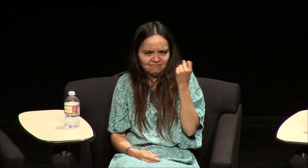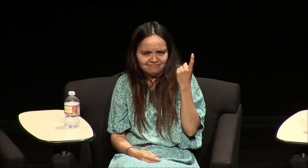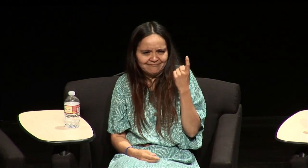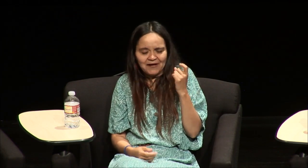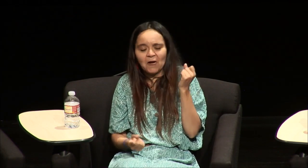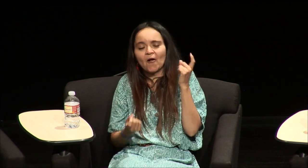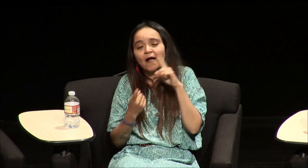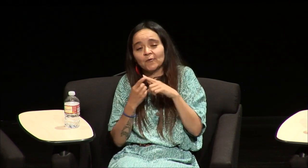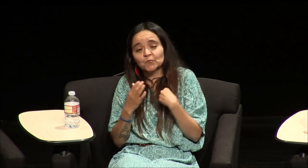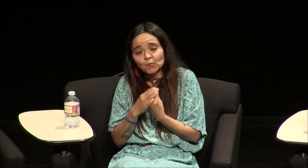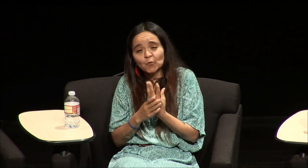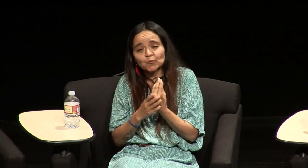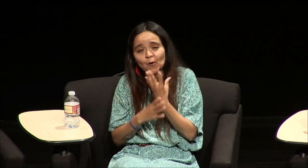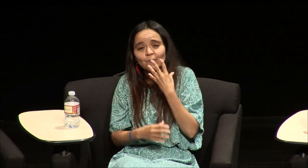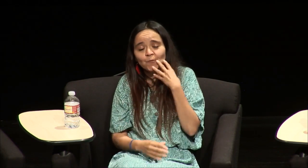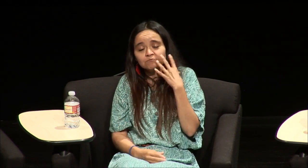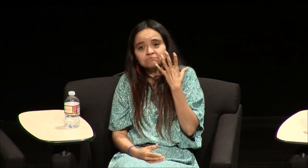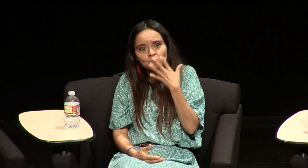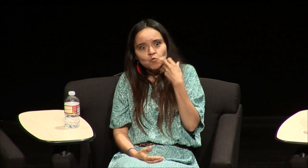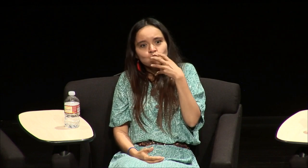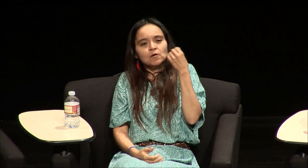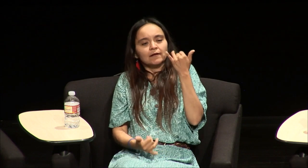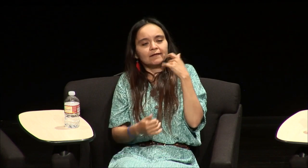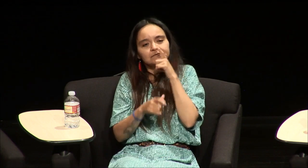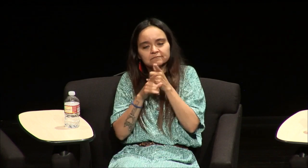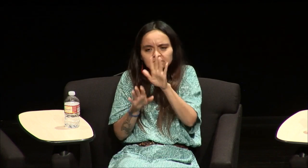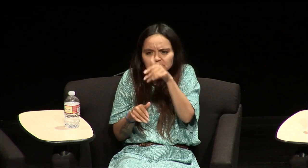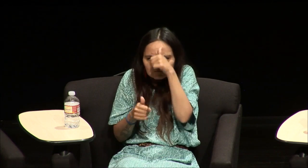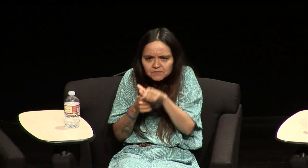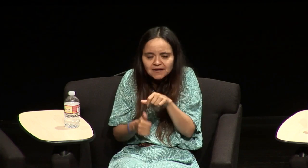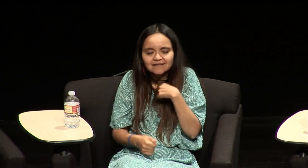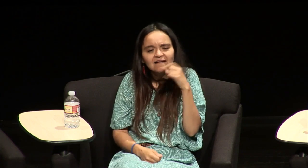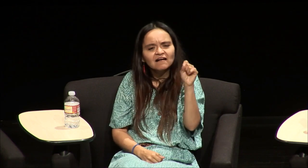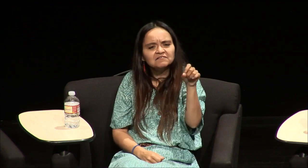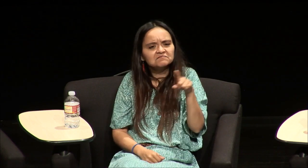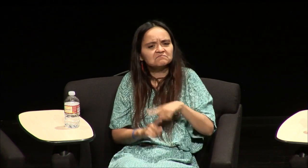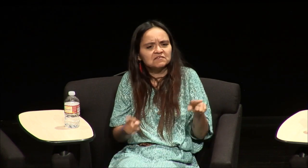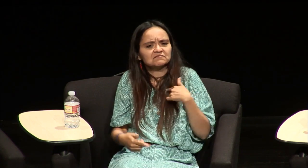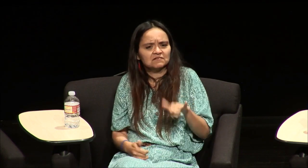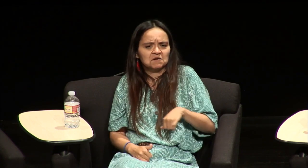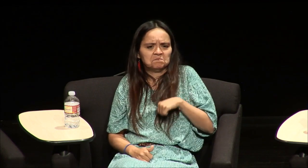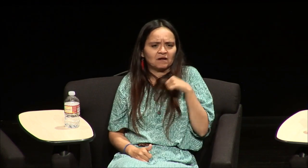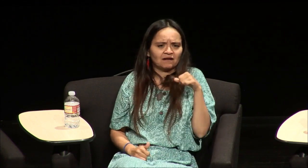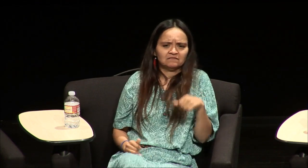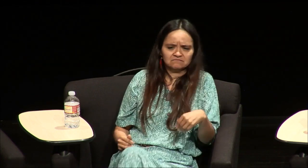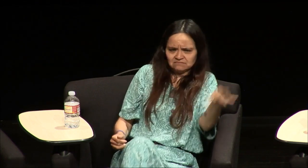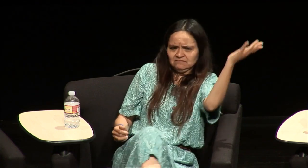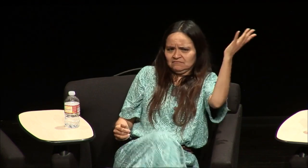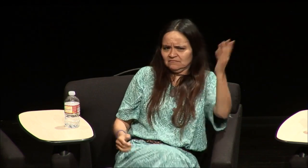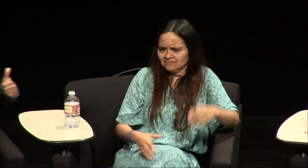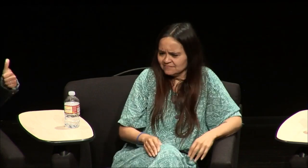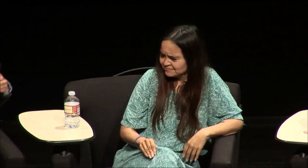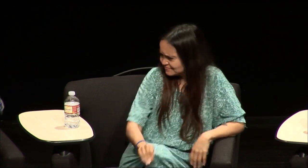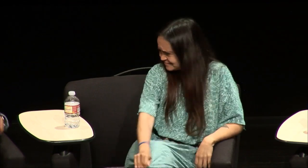was like no I don't get it I was until I was really older than my sister said God you remember that and I was like yeah but I'm still I was proud I don't care